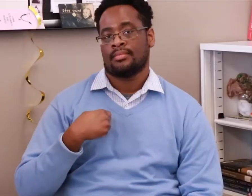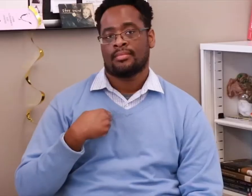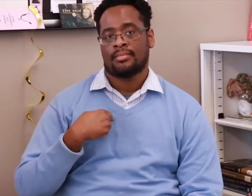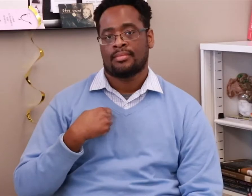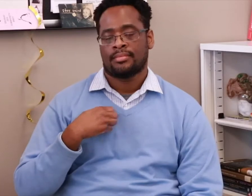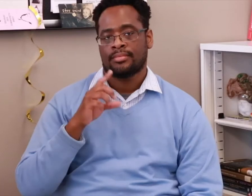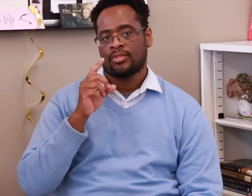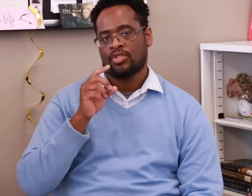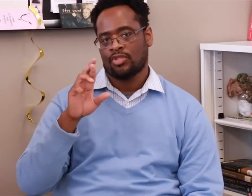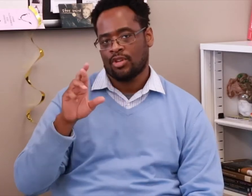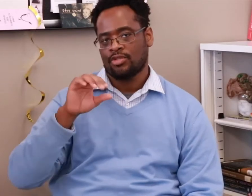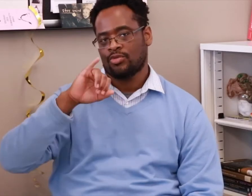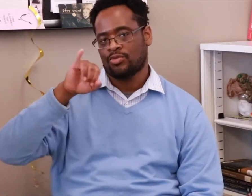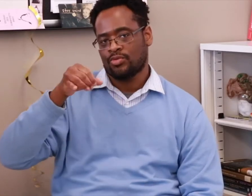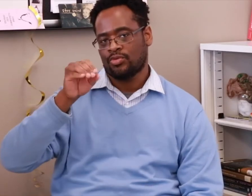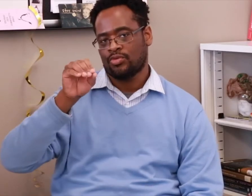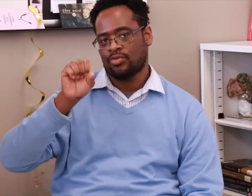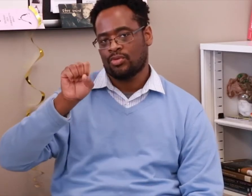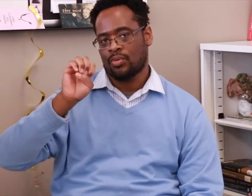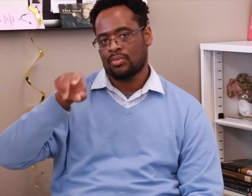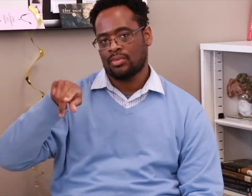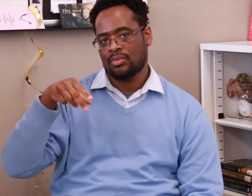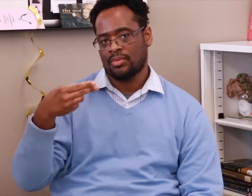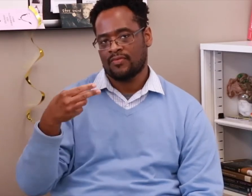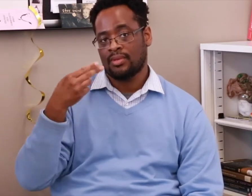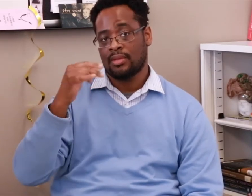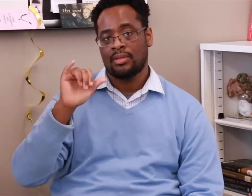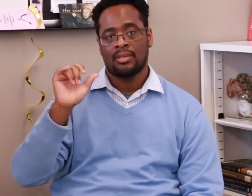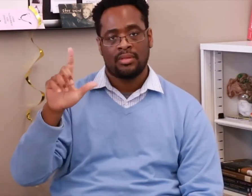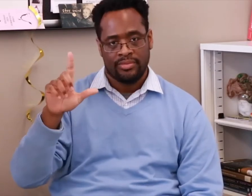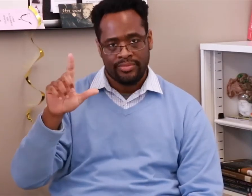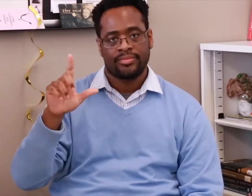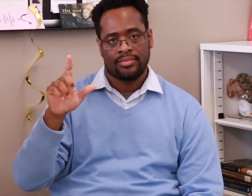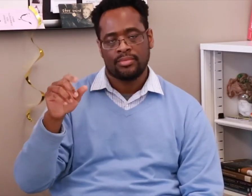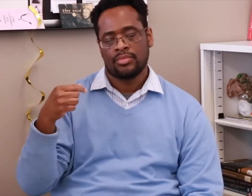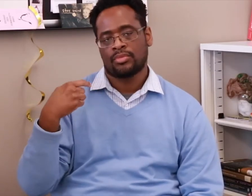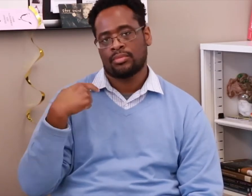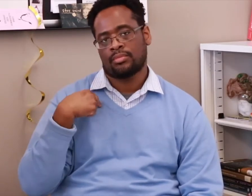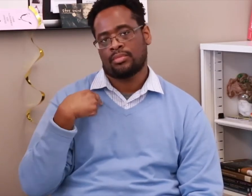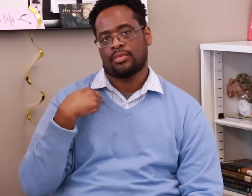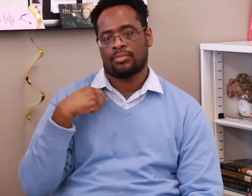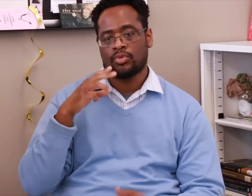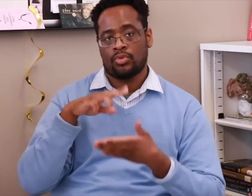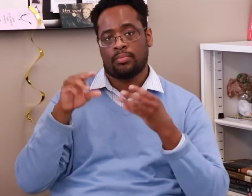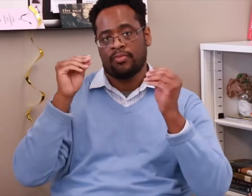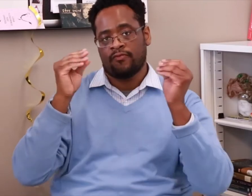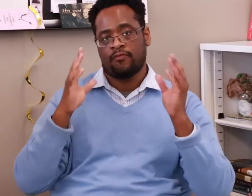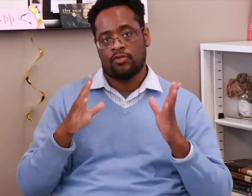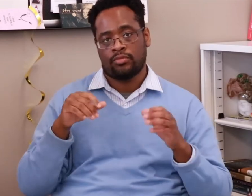My name is Dr. Joseph Hill, I’m a Professor